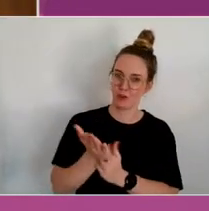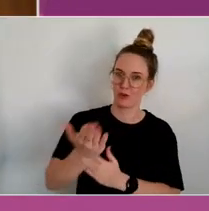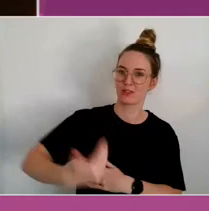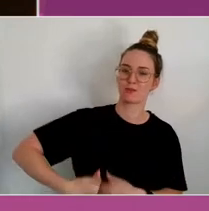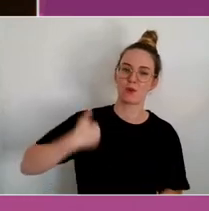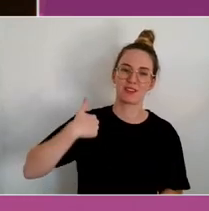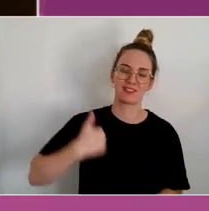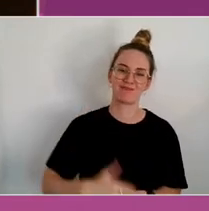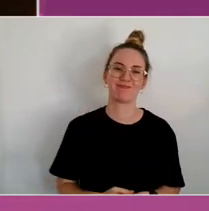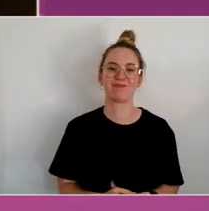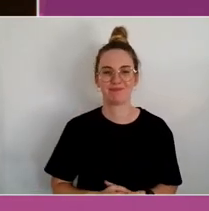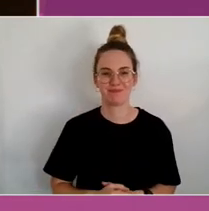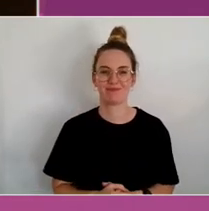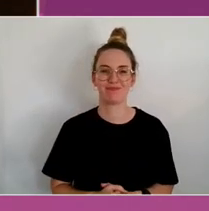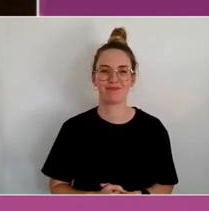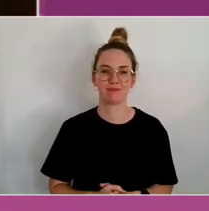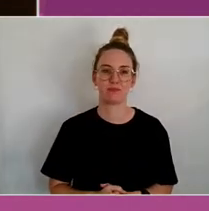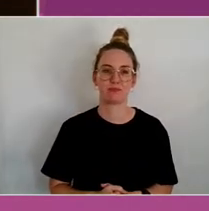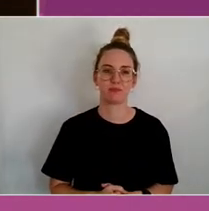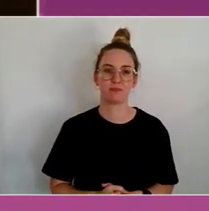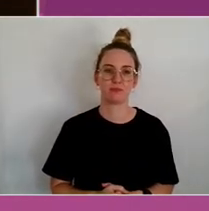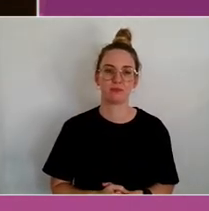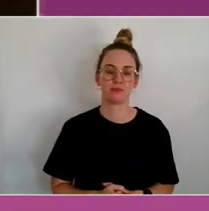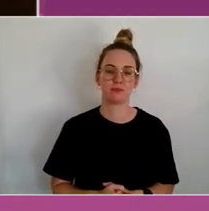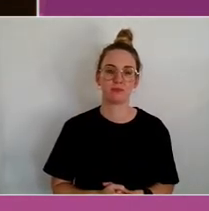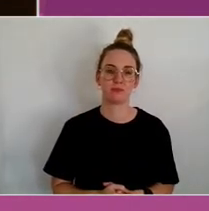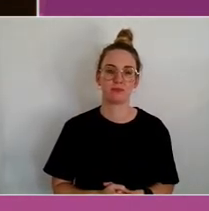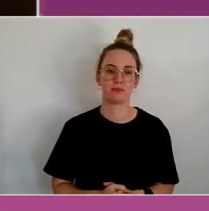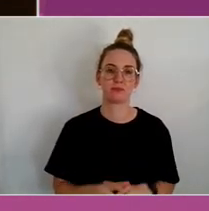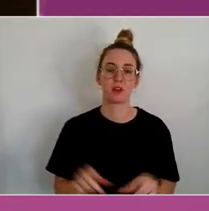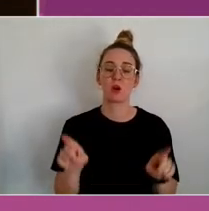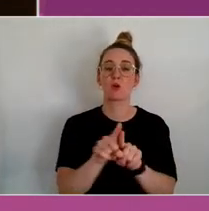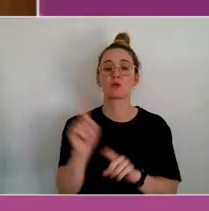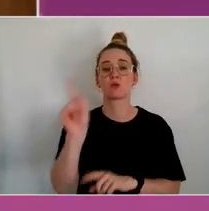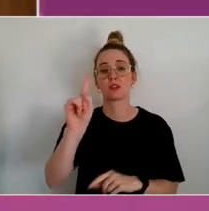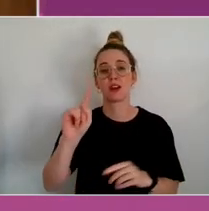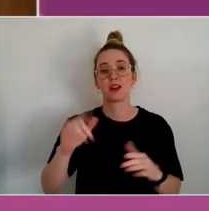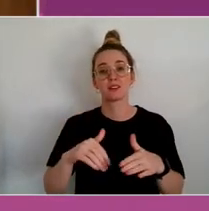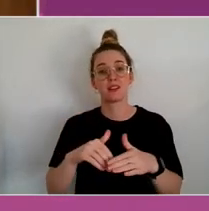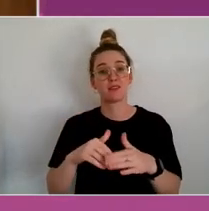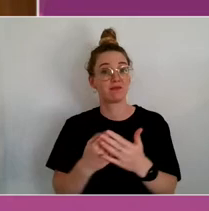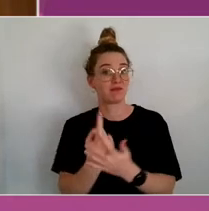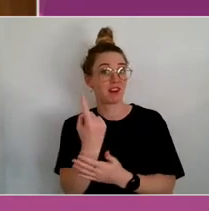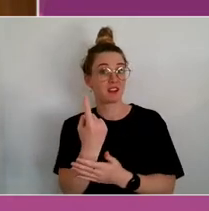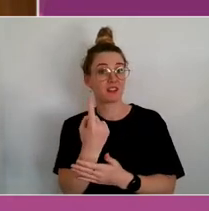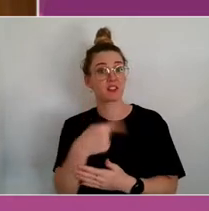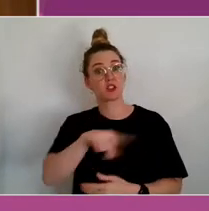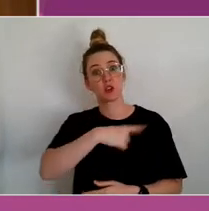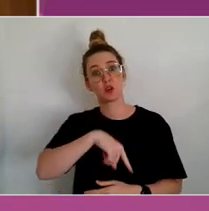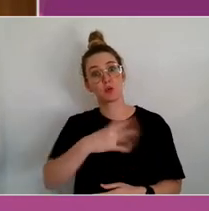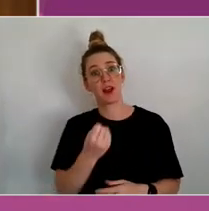GEORGIE McCLEAN: And as I said earlier, today's event sits alongside a series of policy workshop that the Australia Council will be